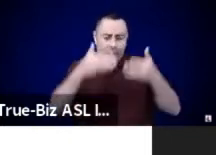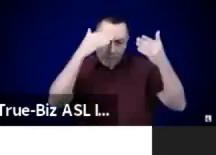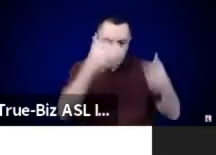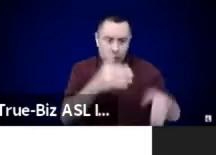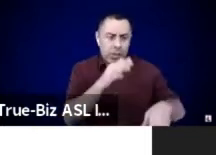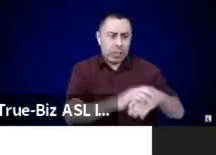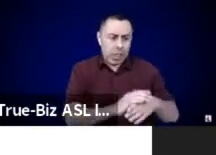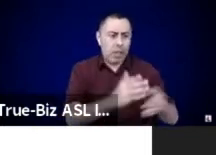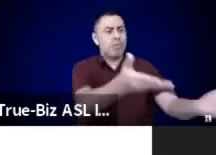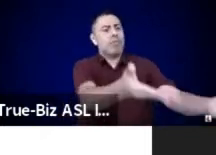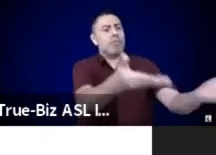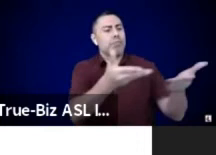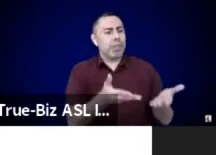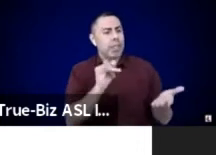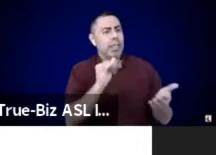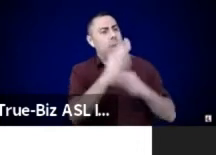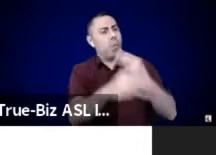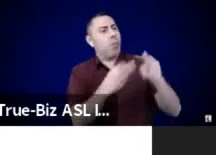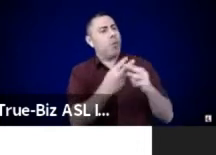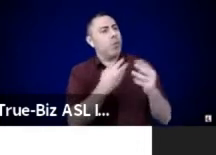To ancestors that are not ours,